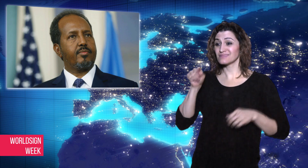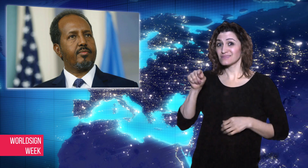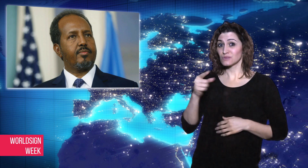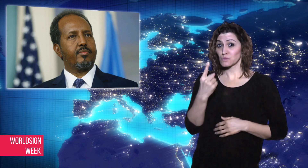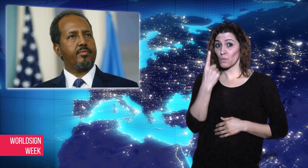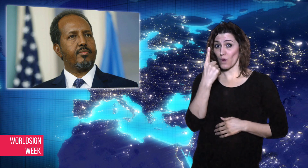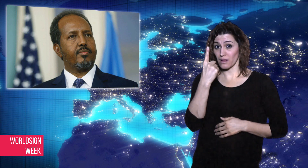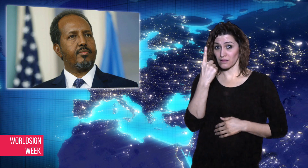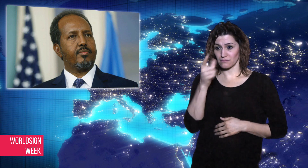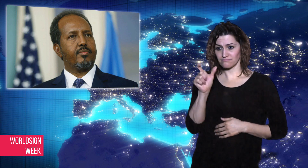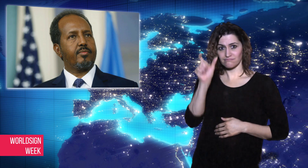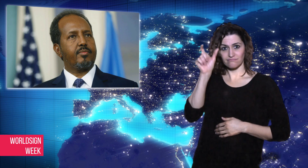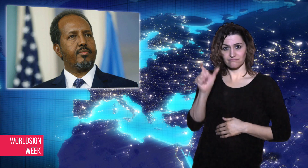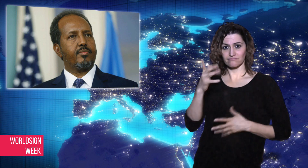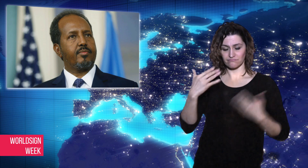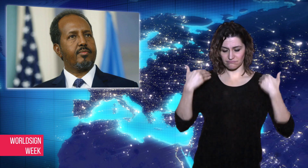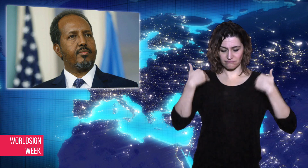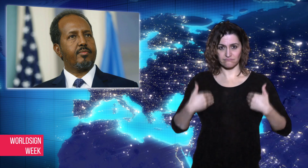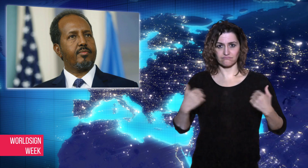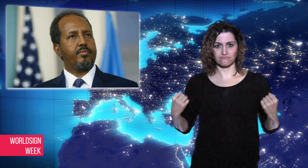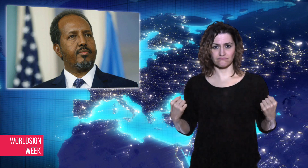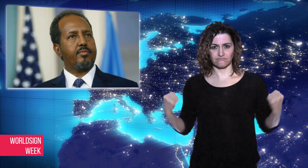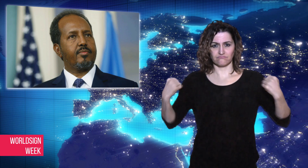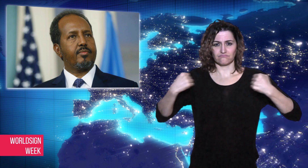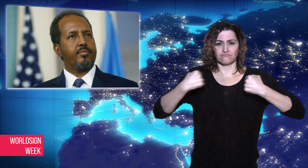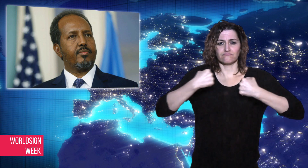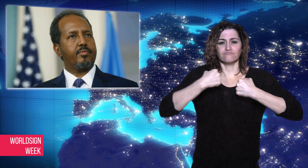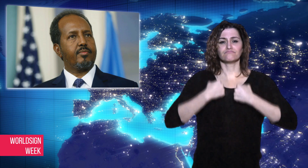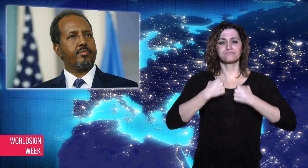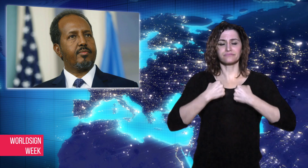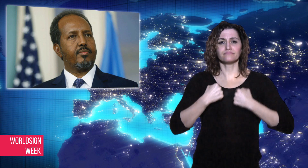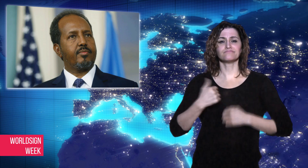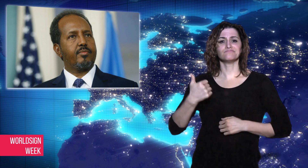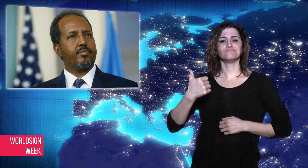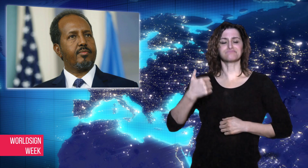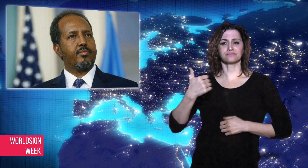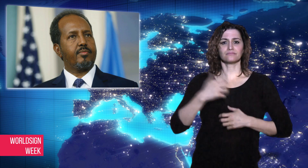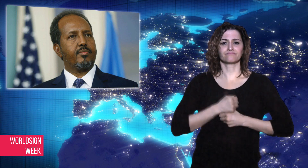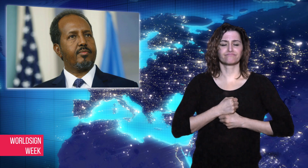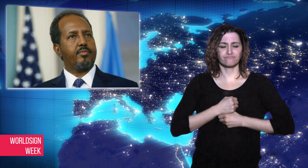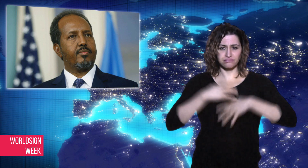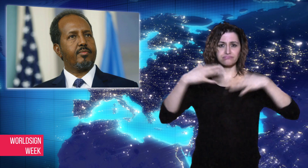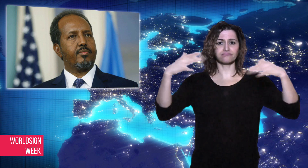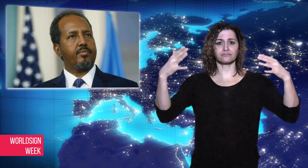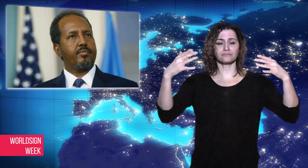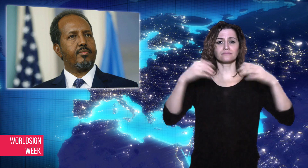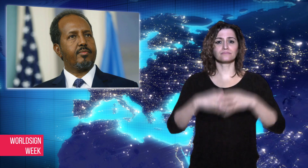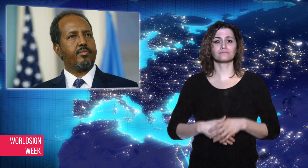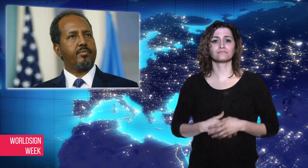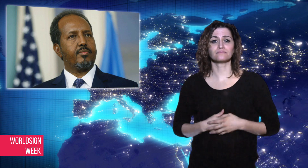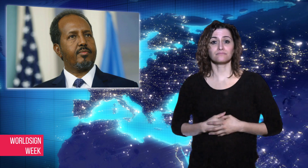from a suicide bomber. Then five